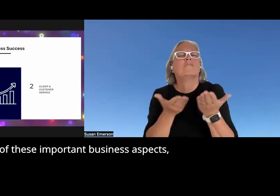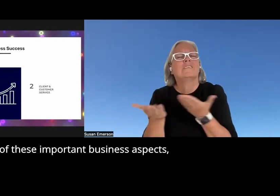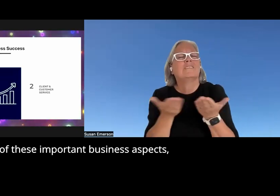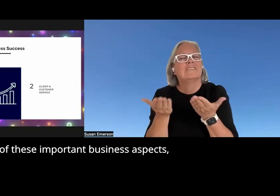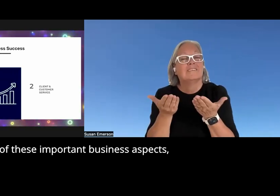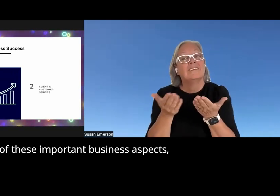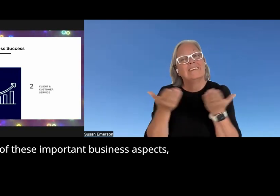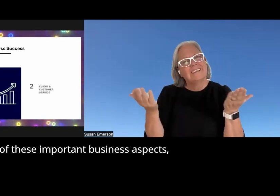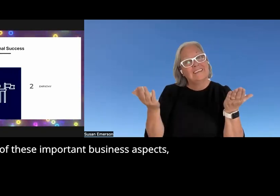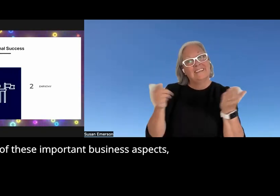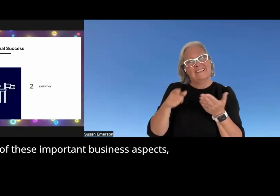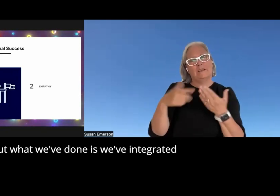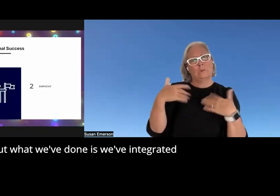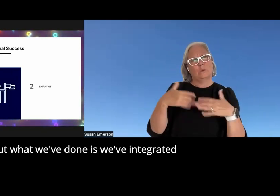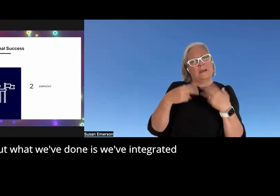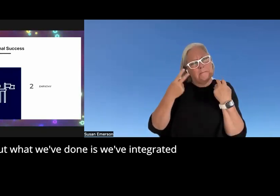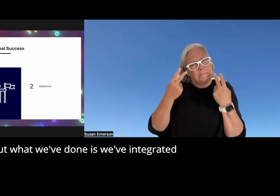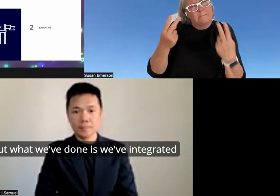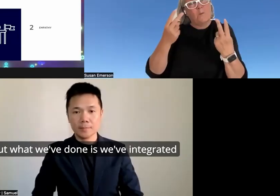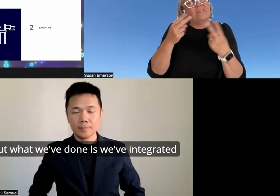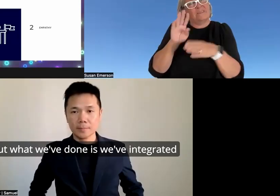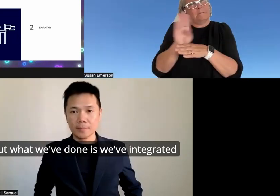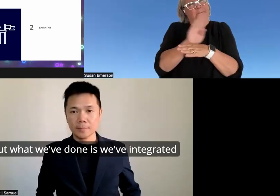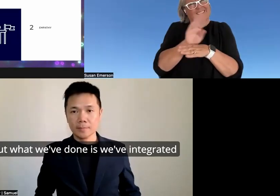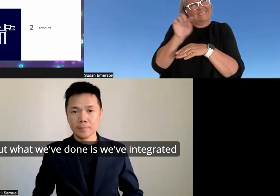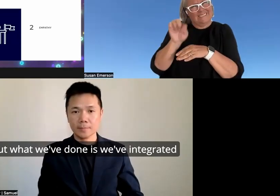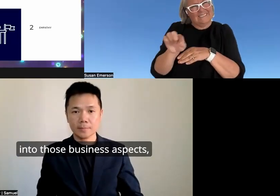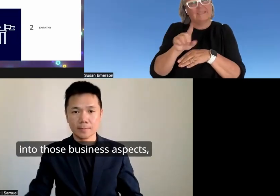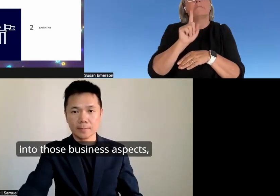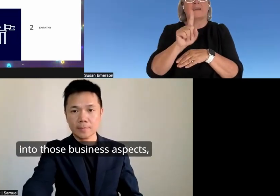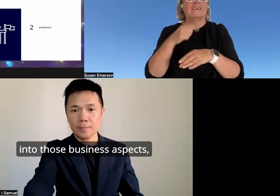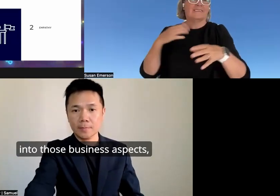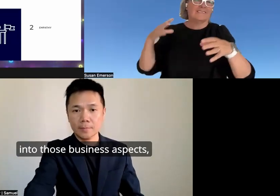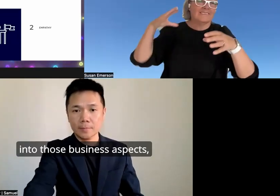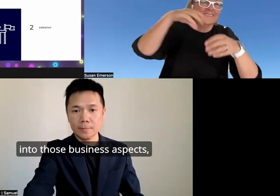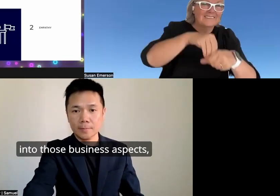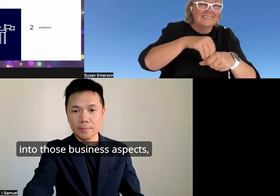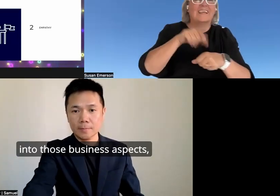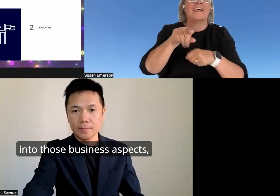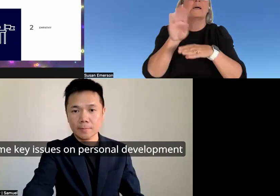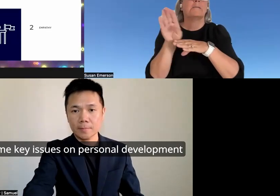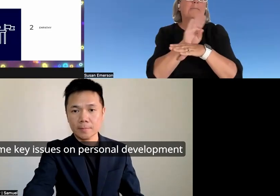important business aspects but what we've done is we've integrated into those business aspects some